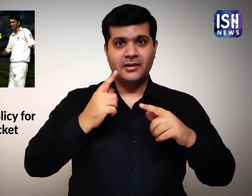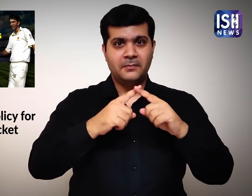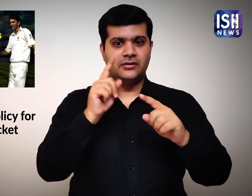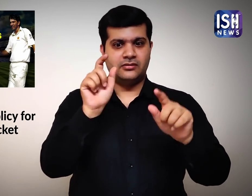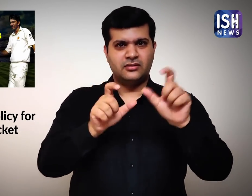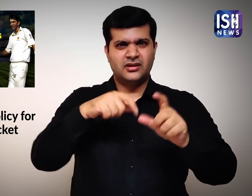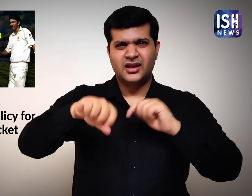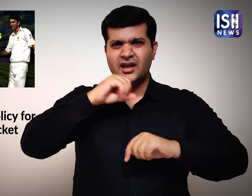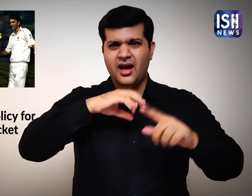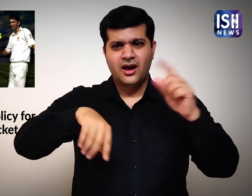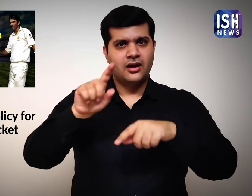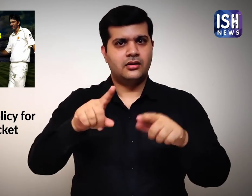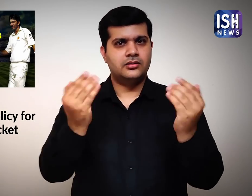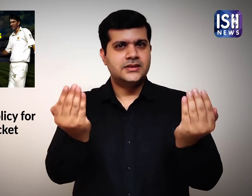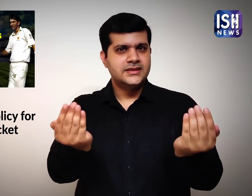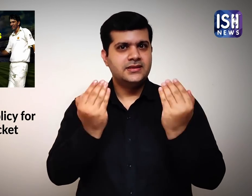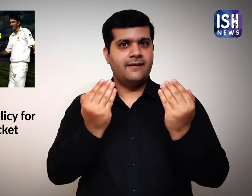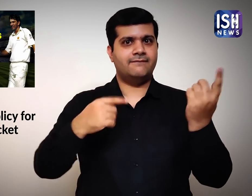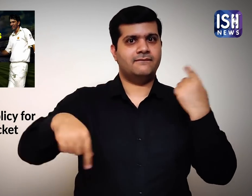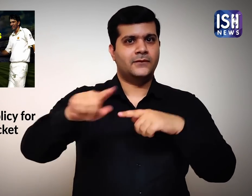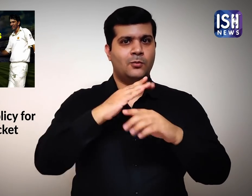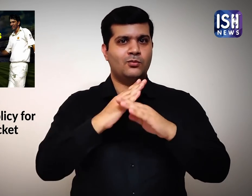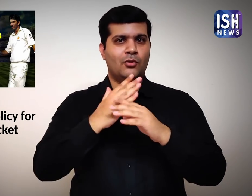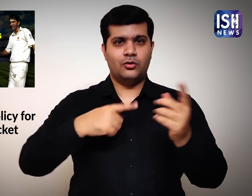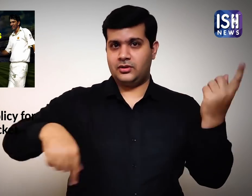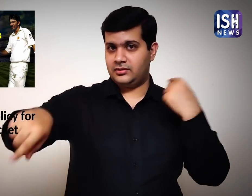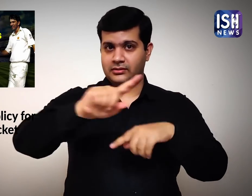and it will also safegaurd players.